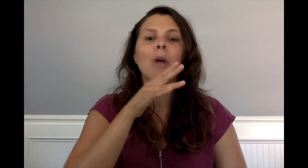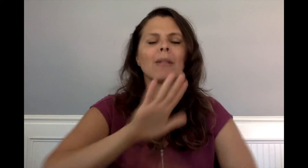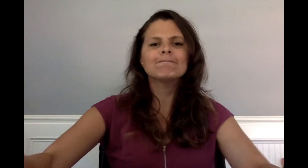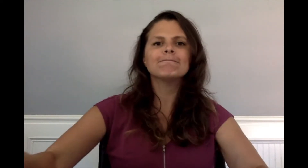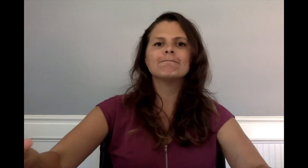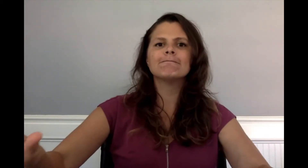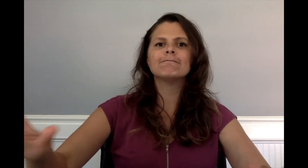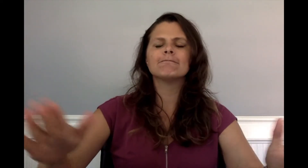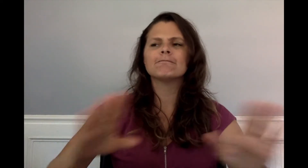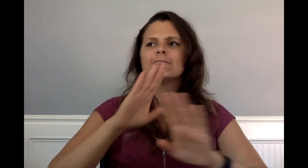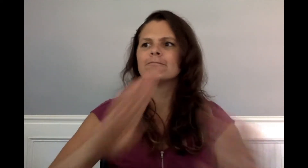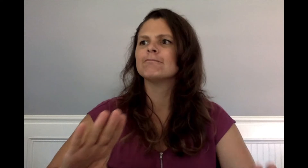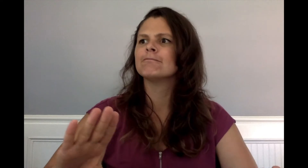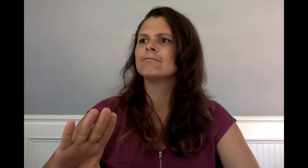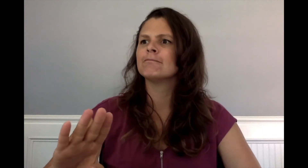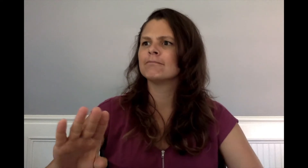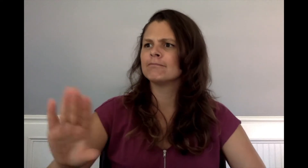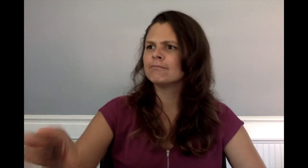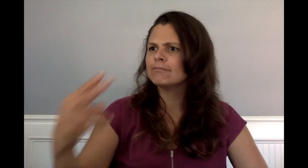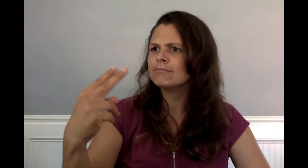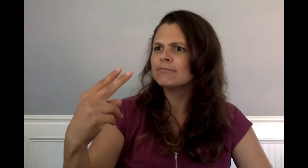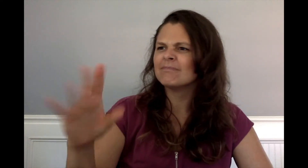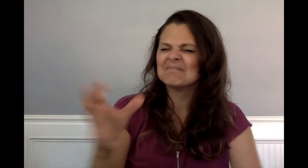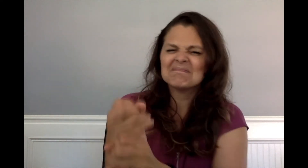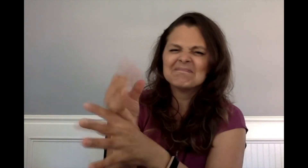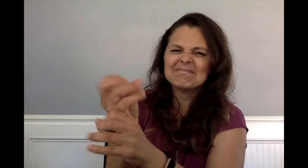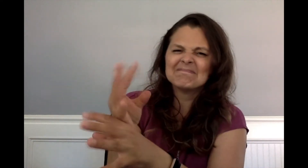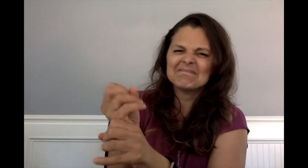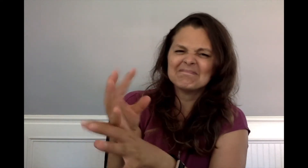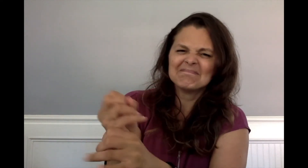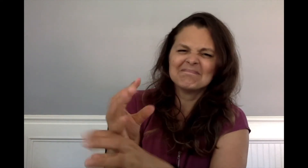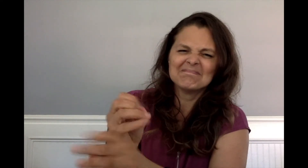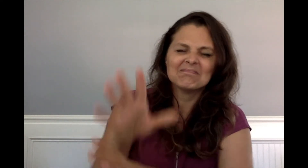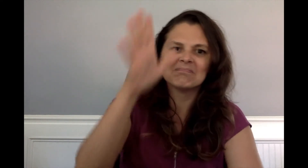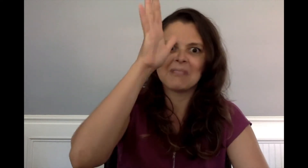Frog's mother silenced them so she could yell at